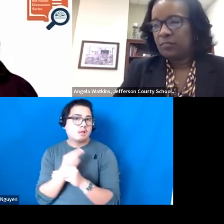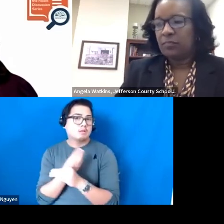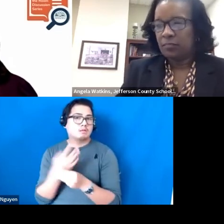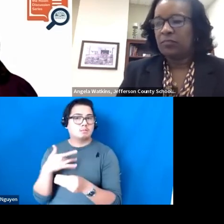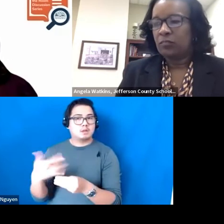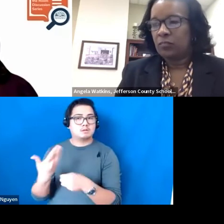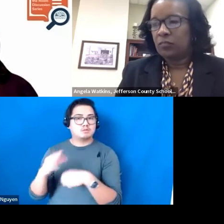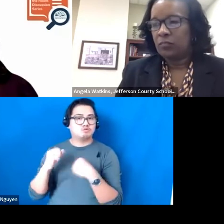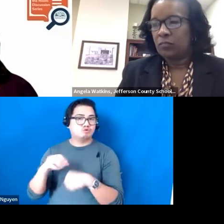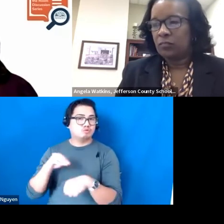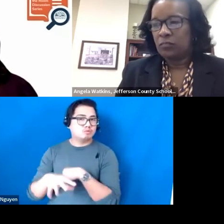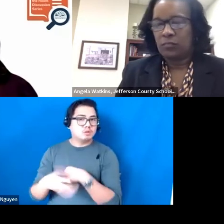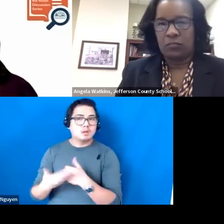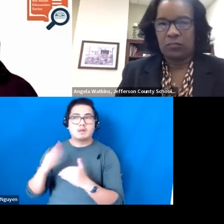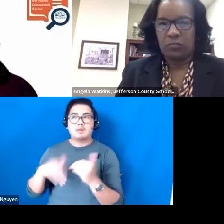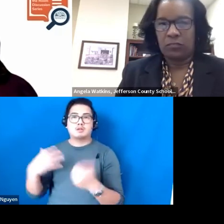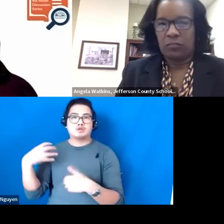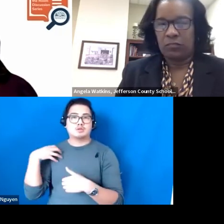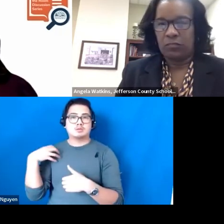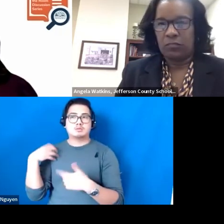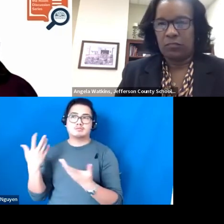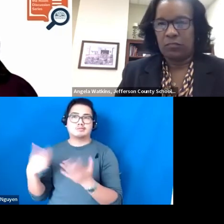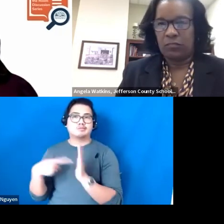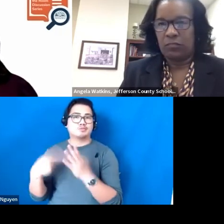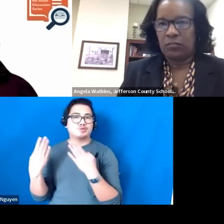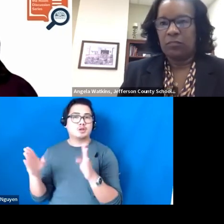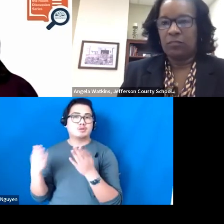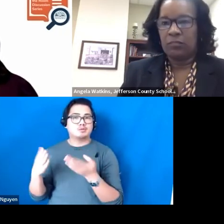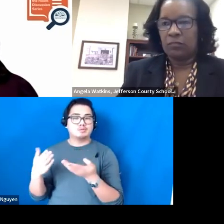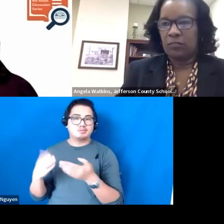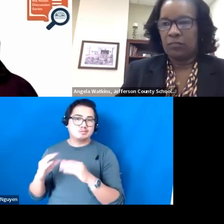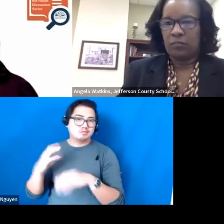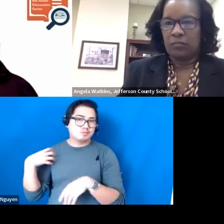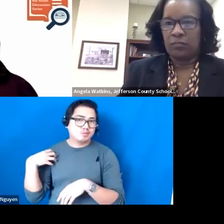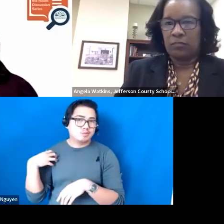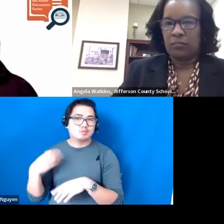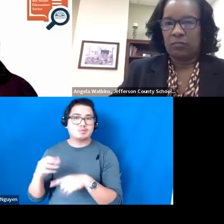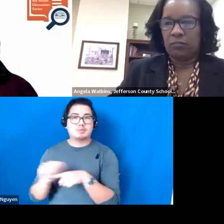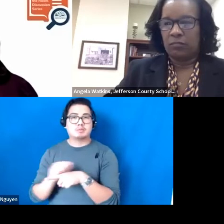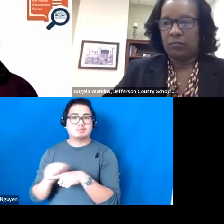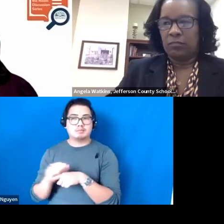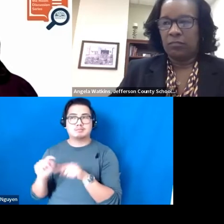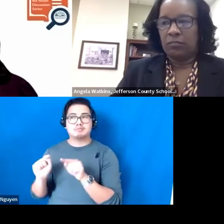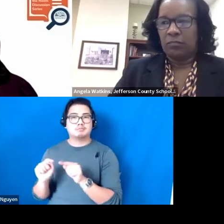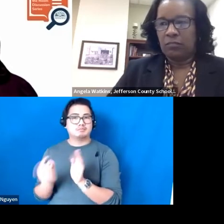learning, than coaching just on general coaching practices. That aligns, again, with research on high